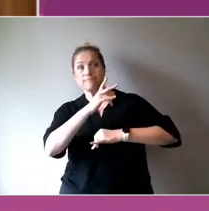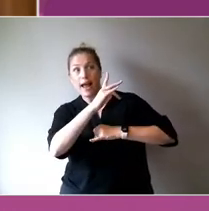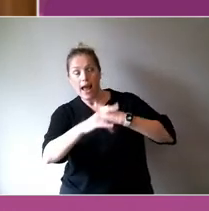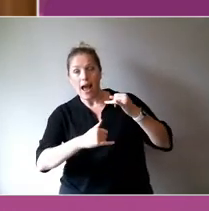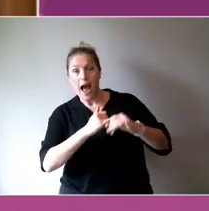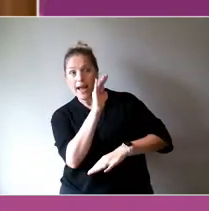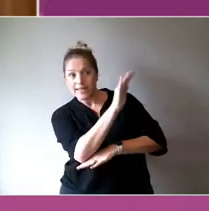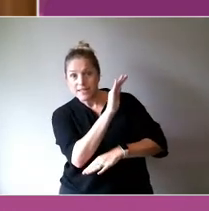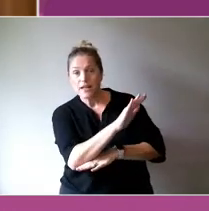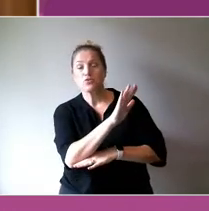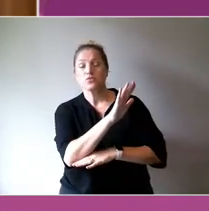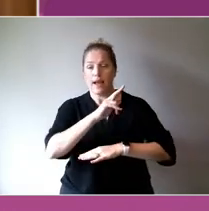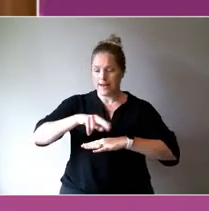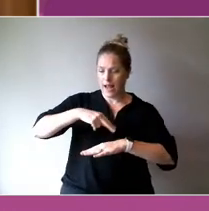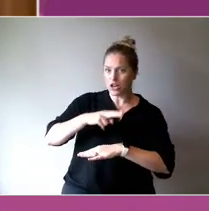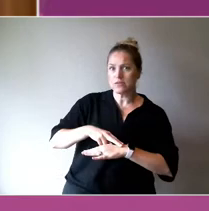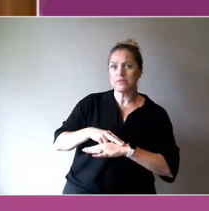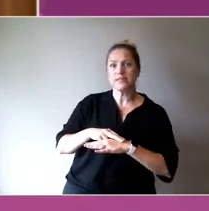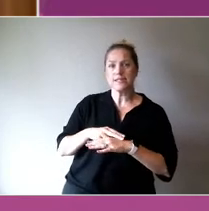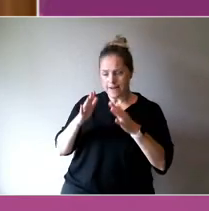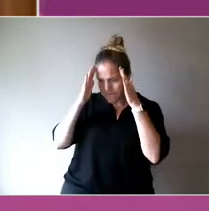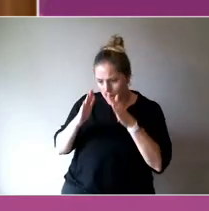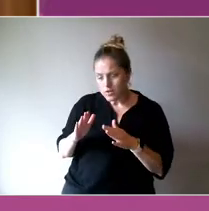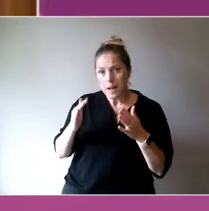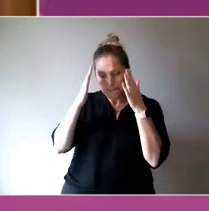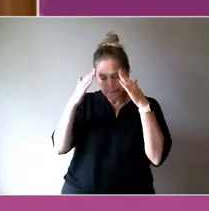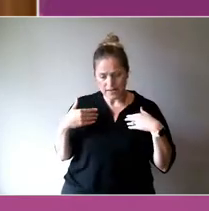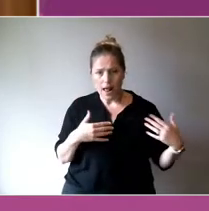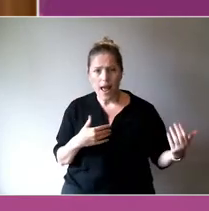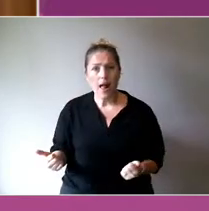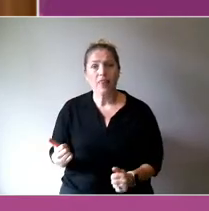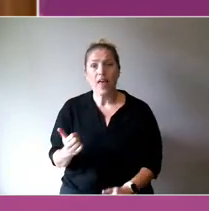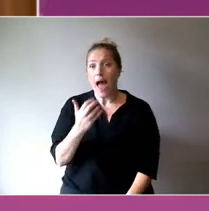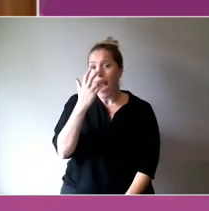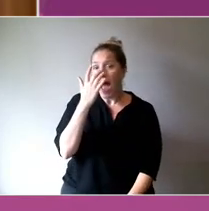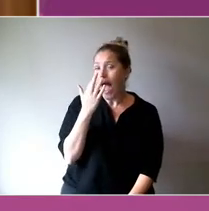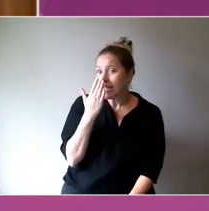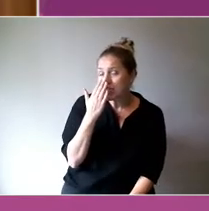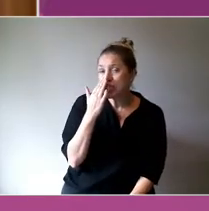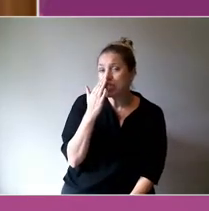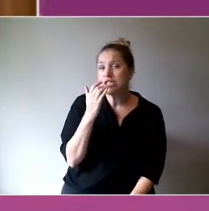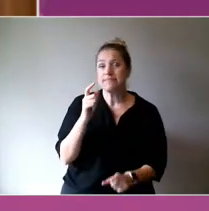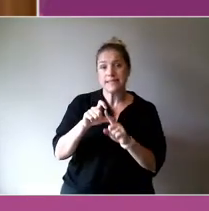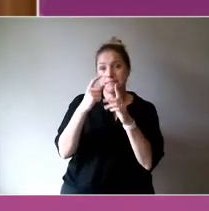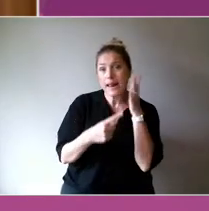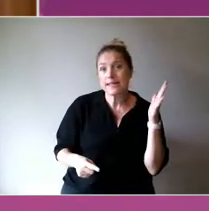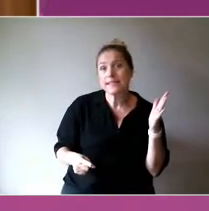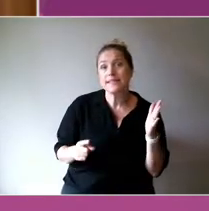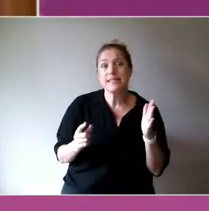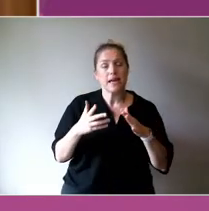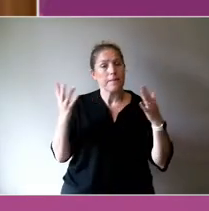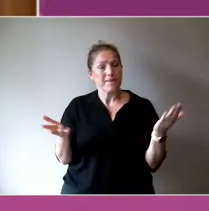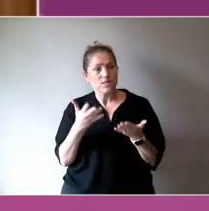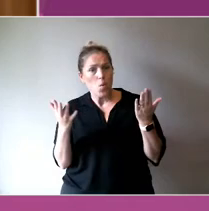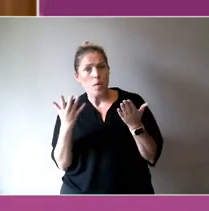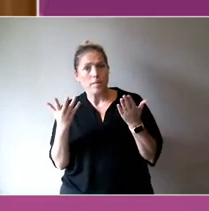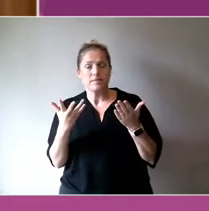health, adaptive ageing, disabled, performance science, and everyday life management.